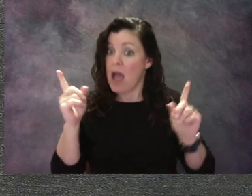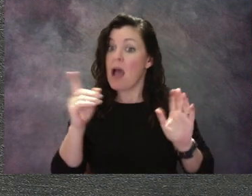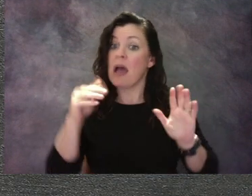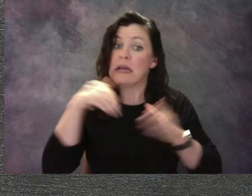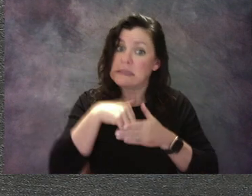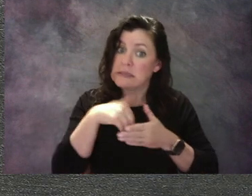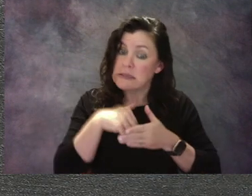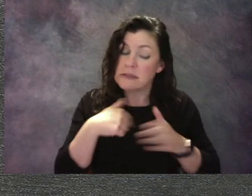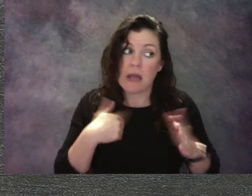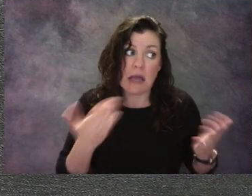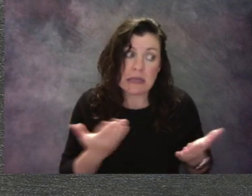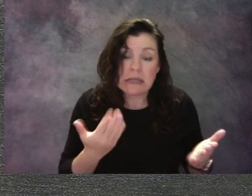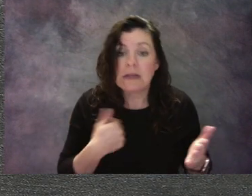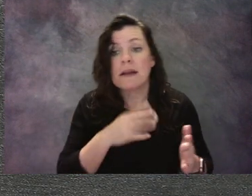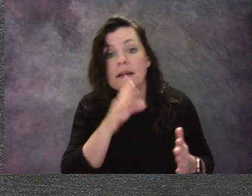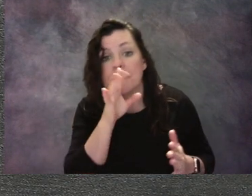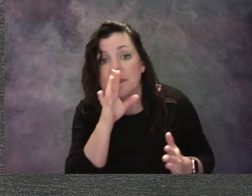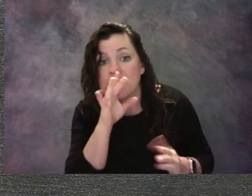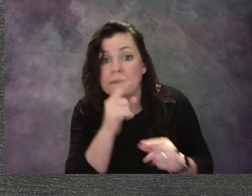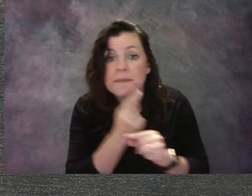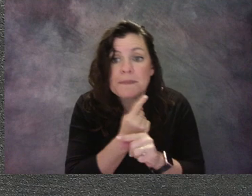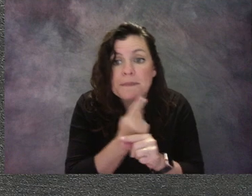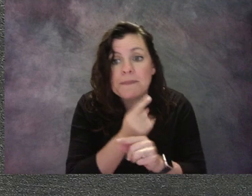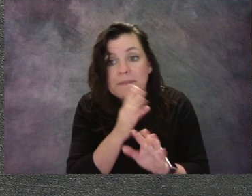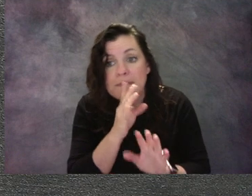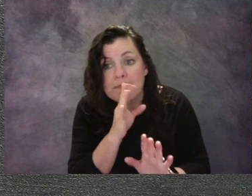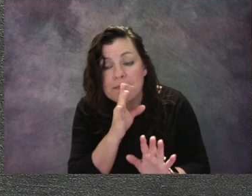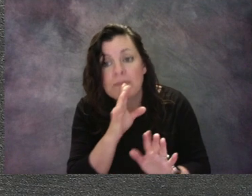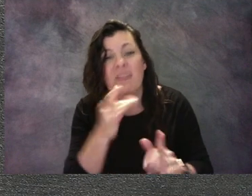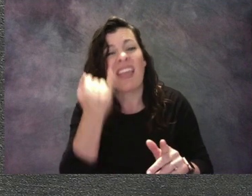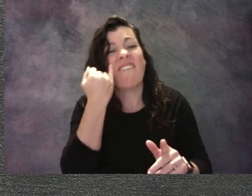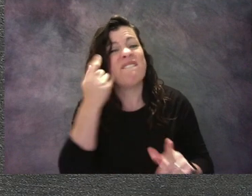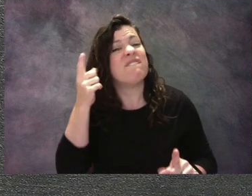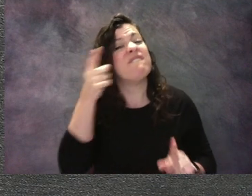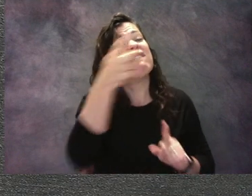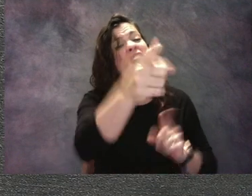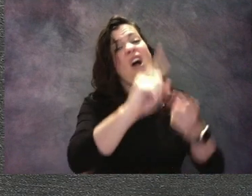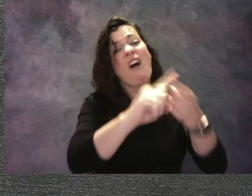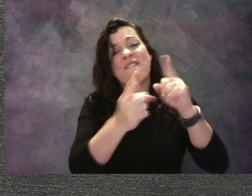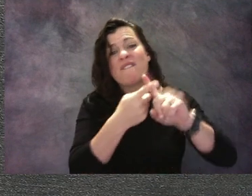to the people next to you. If your friend was down the hallway, maybe down there,